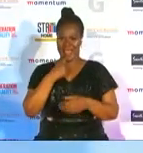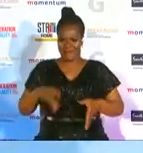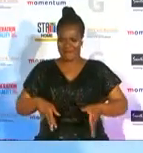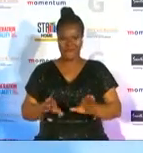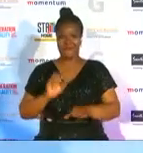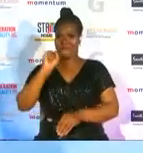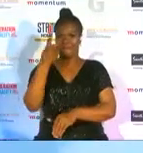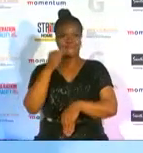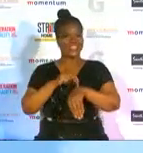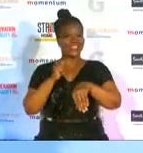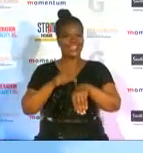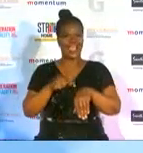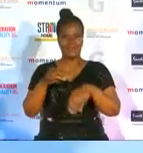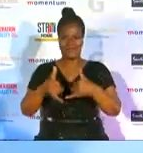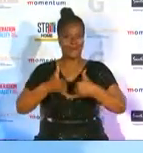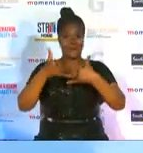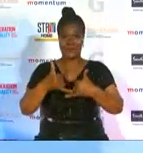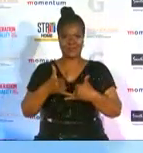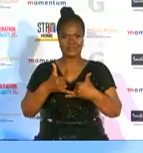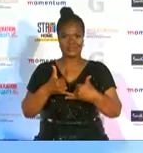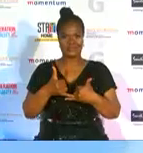literally means everything it only means that from here we can only